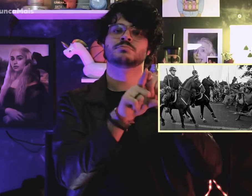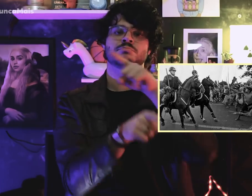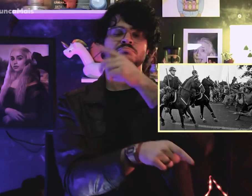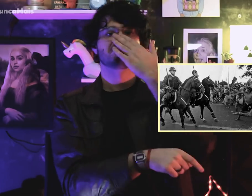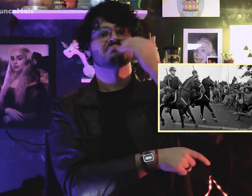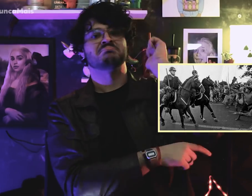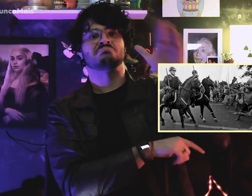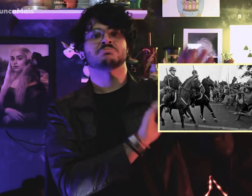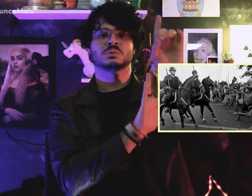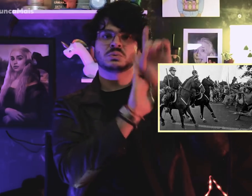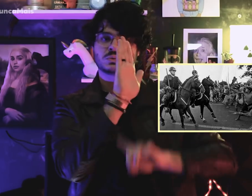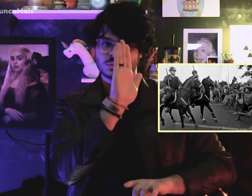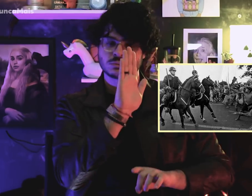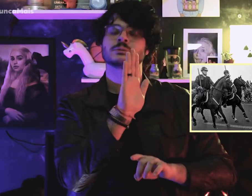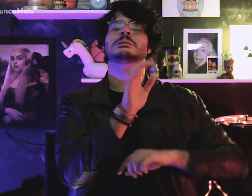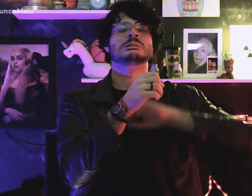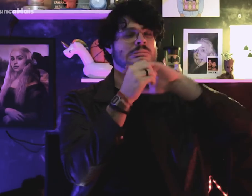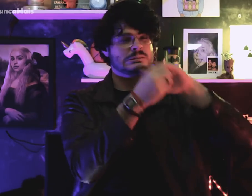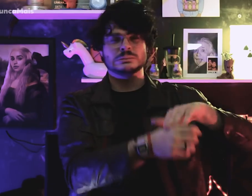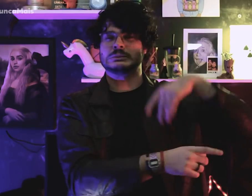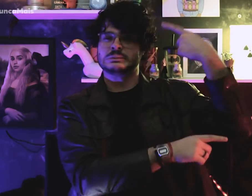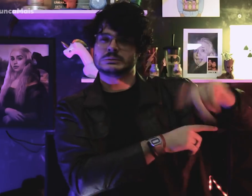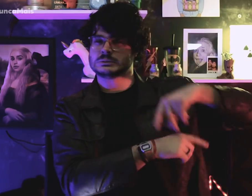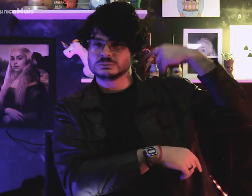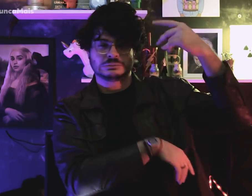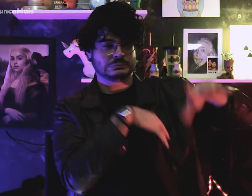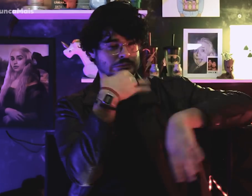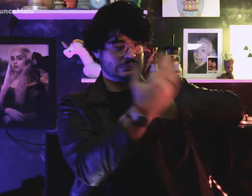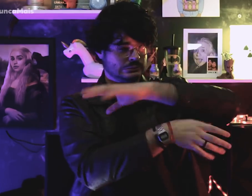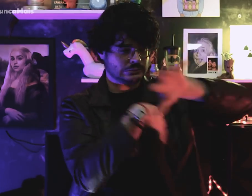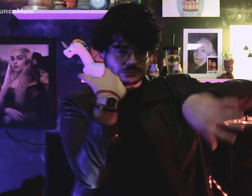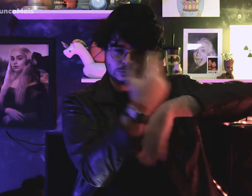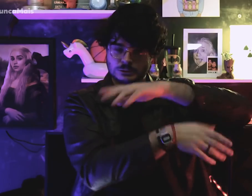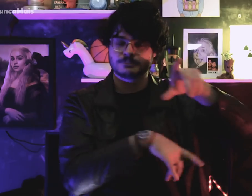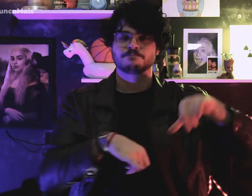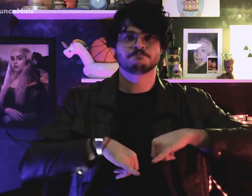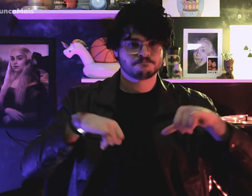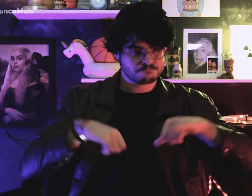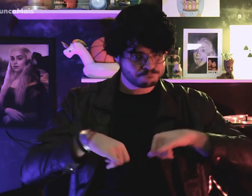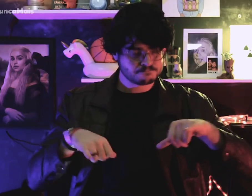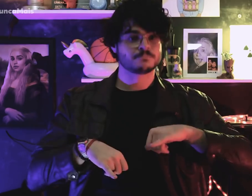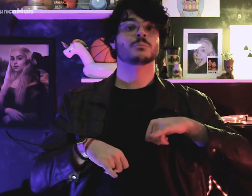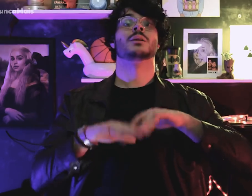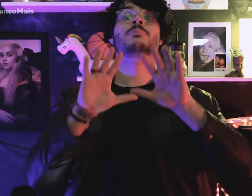and suffered from civil-military repression for disobeying the military.